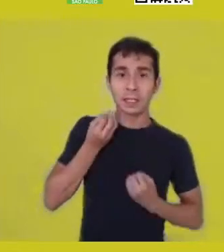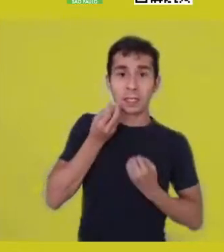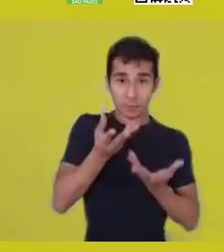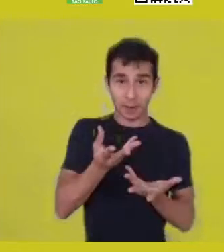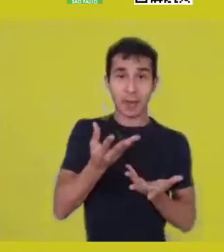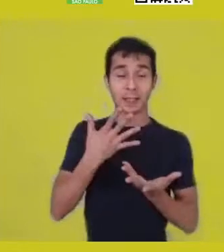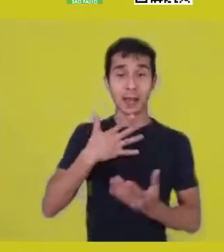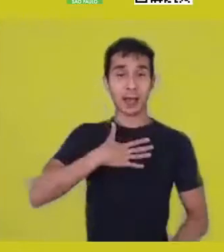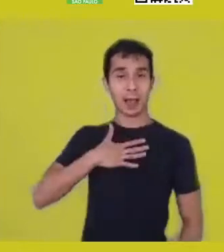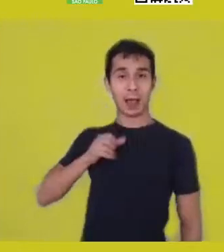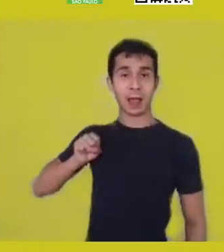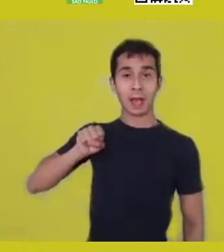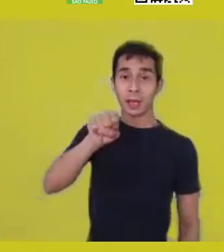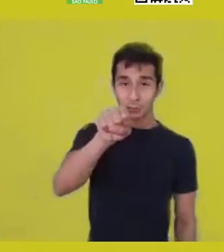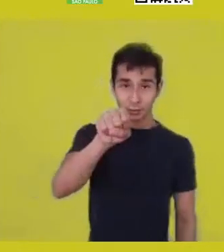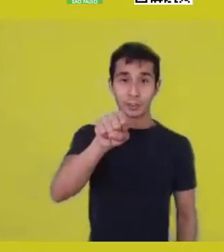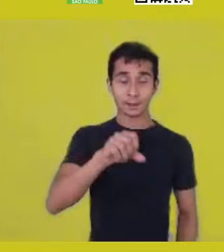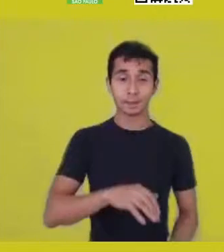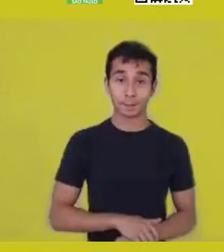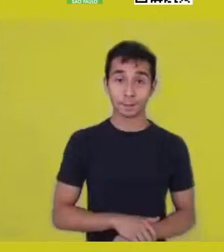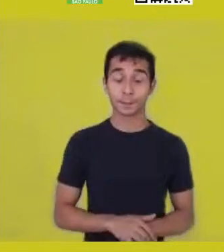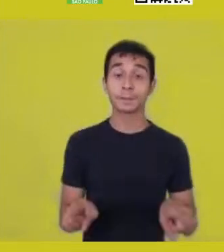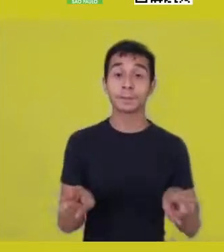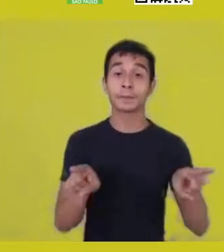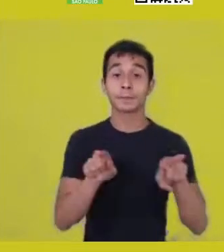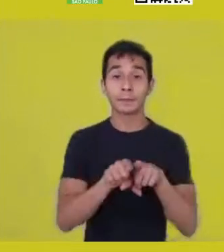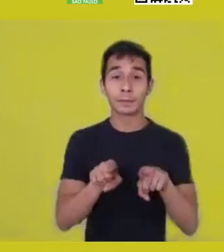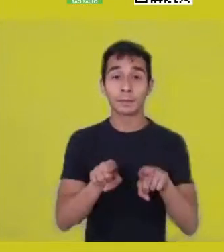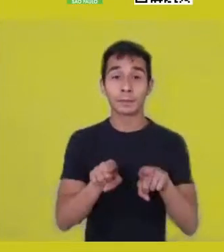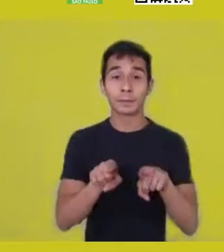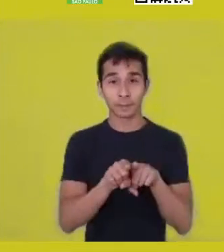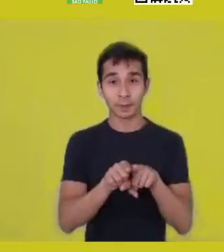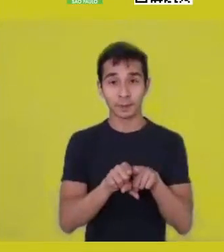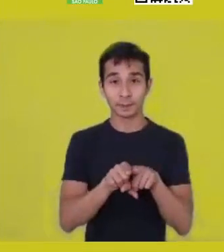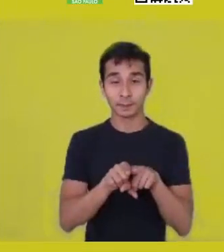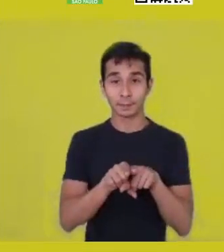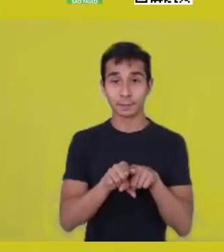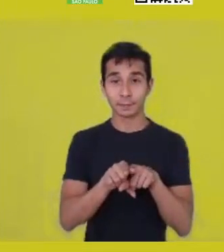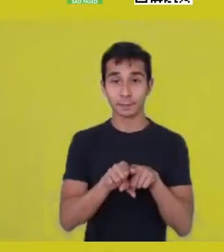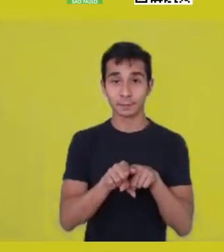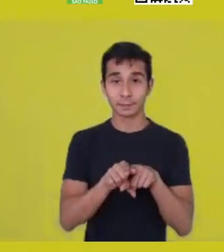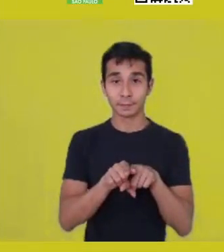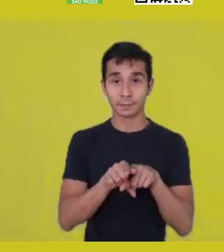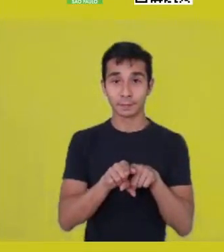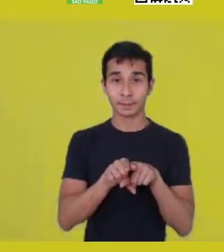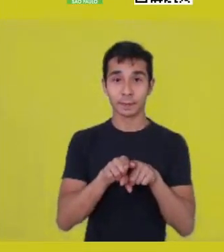And the last element which composes the principle of this ontology